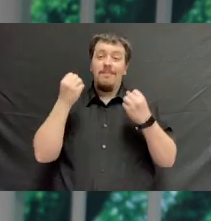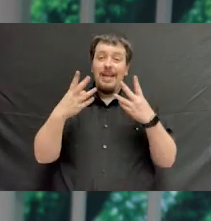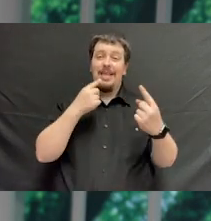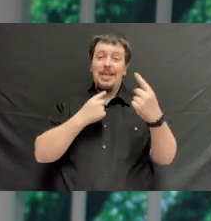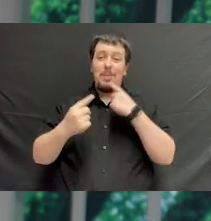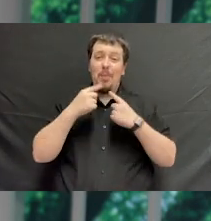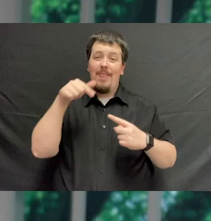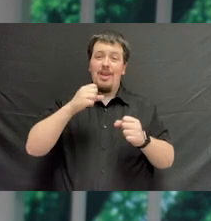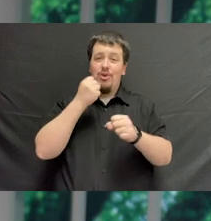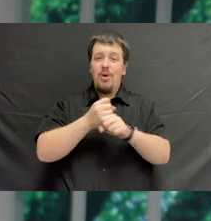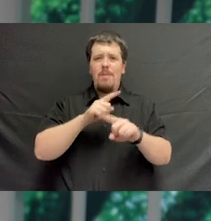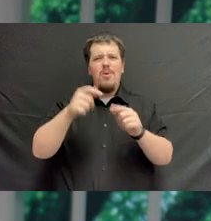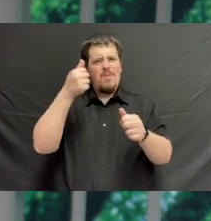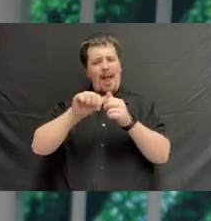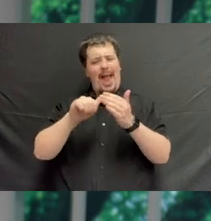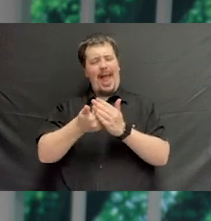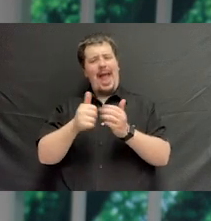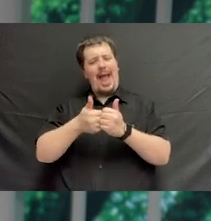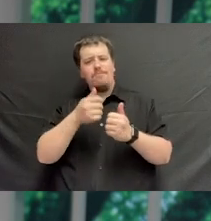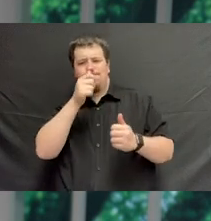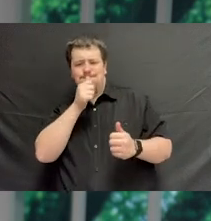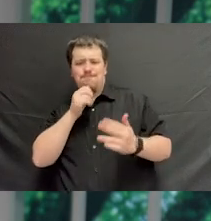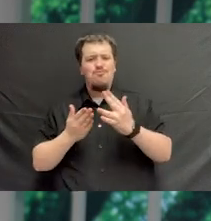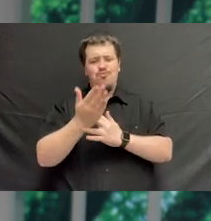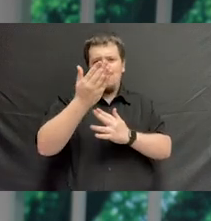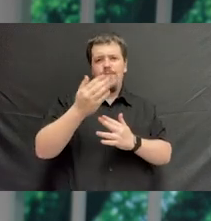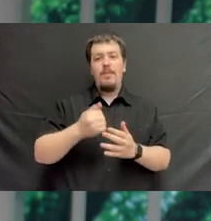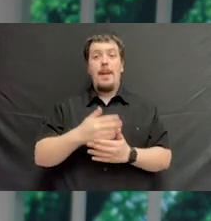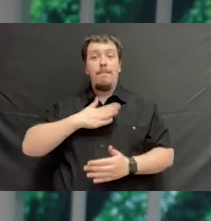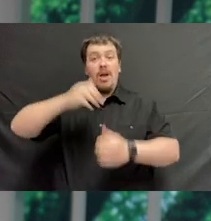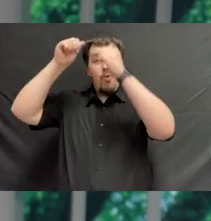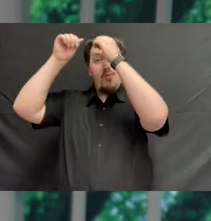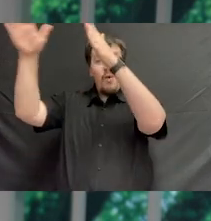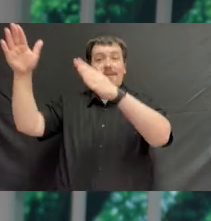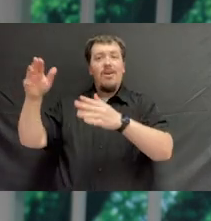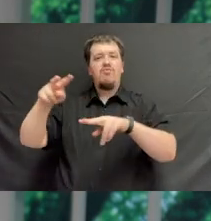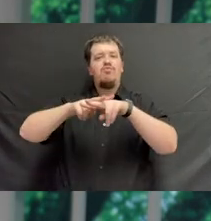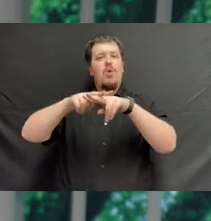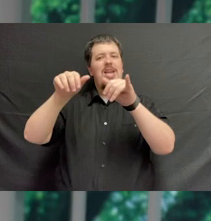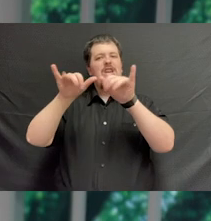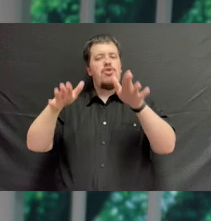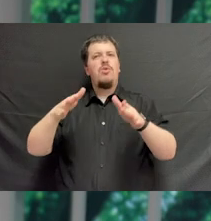you'll remember how you dealt with it. My grandfather was a railroad engineer. He used to tell me, aim for the top.